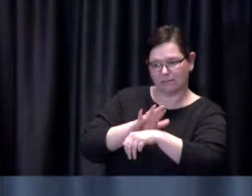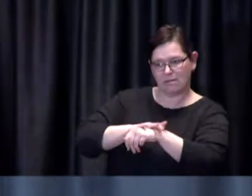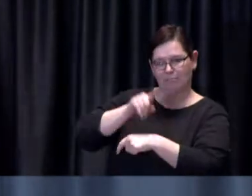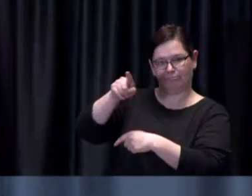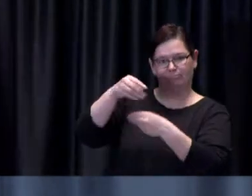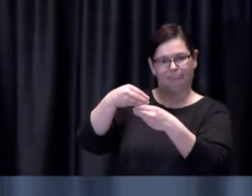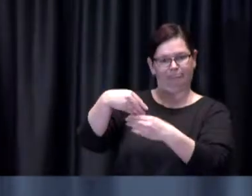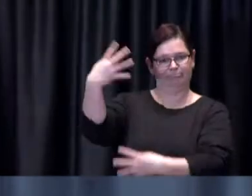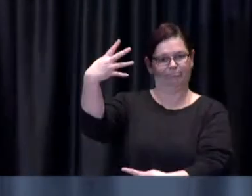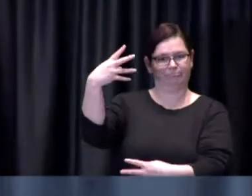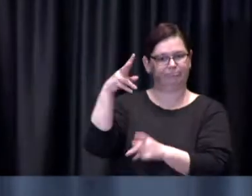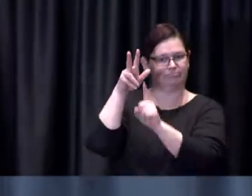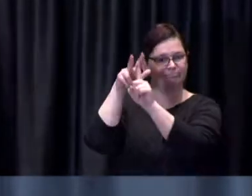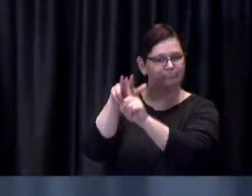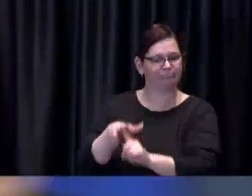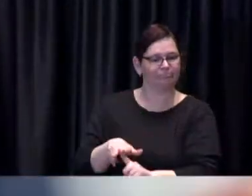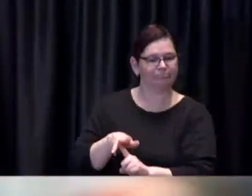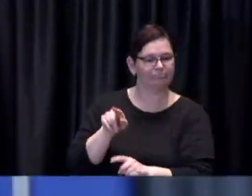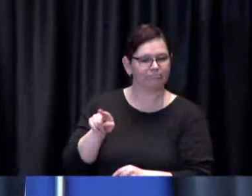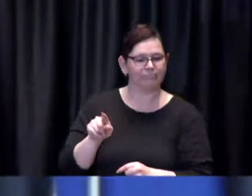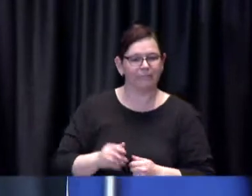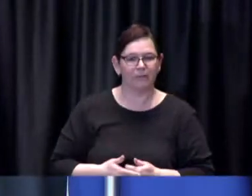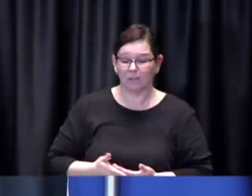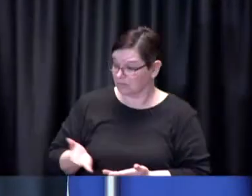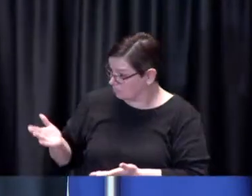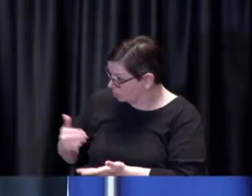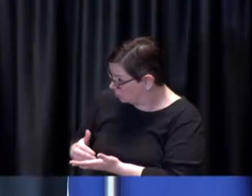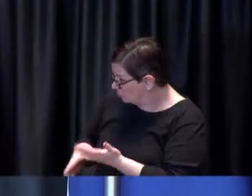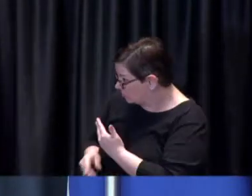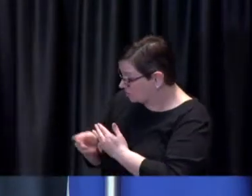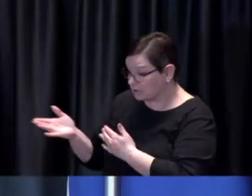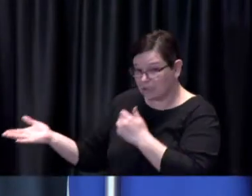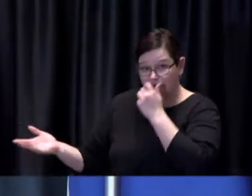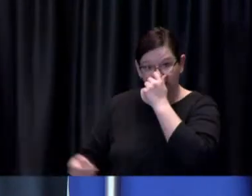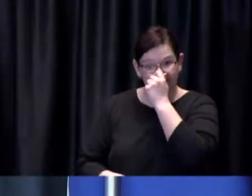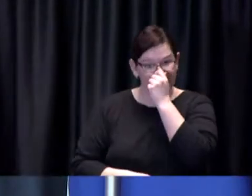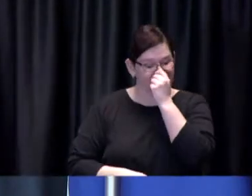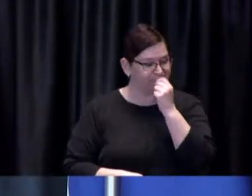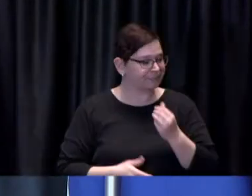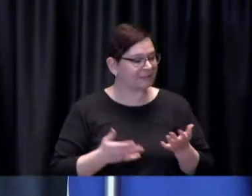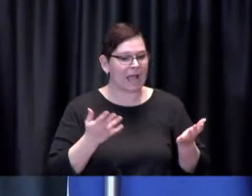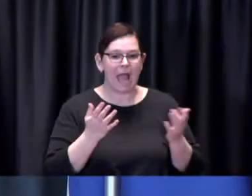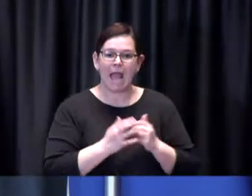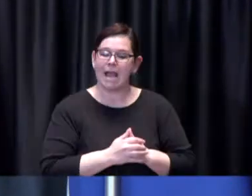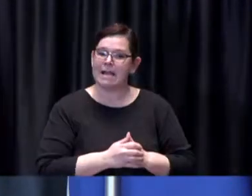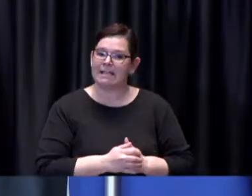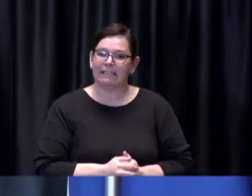Dr. de Villa: Well it's hard to add much more uh you know I have to admit Chief Pegg has become a little bit of a vaccination